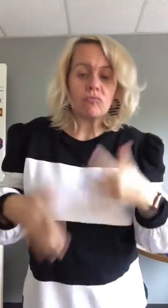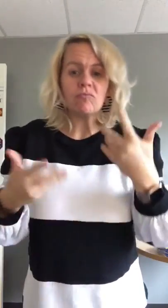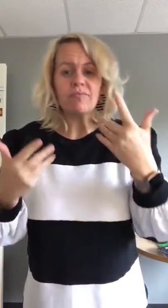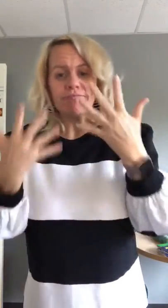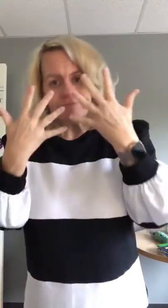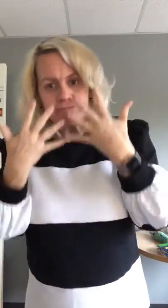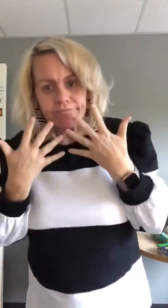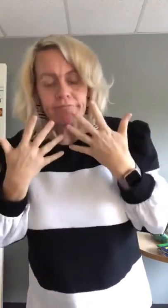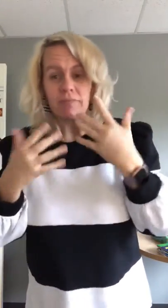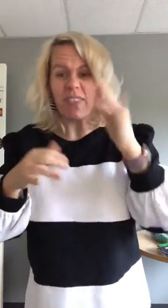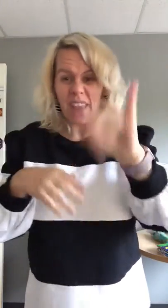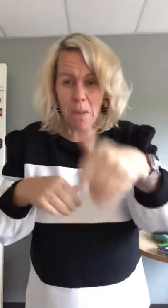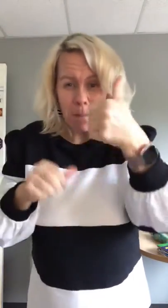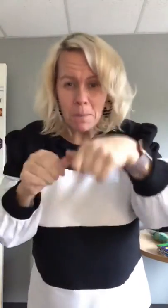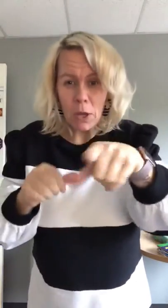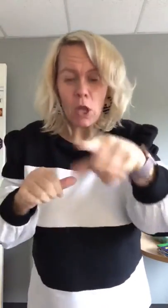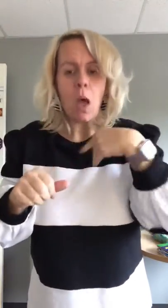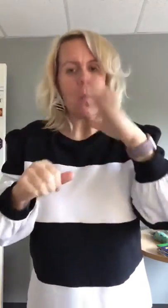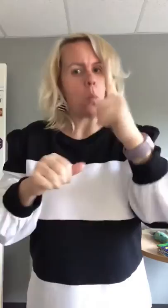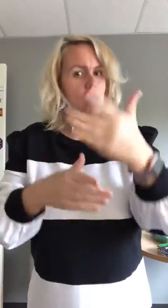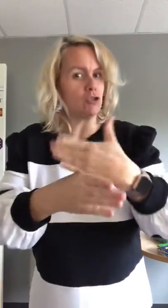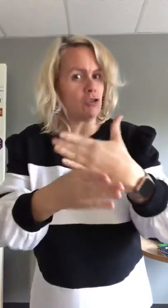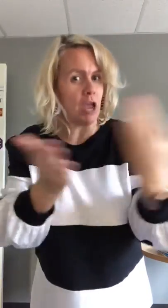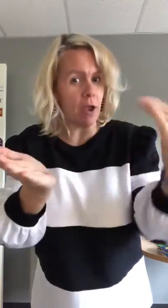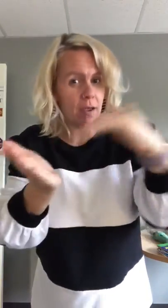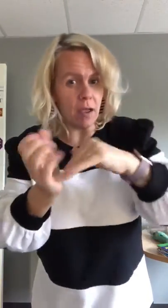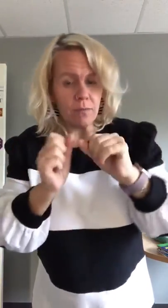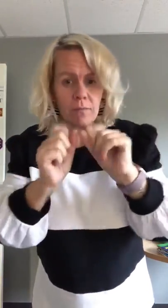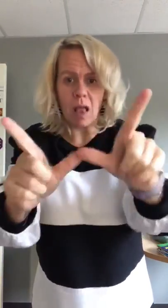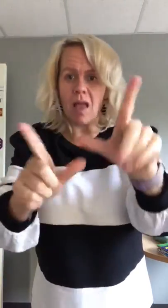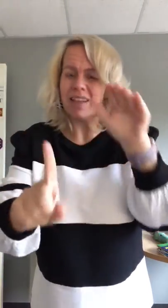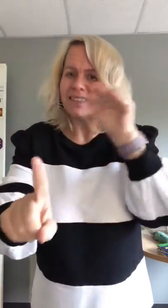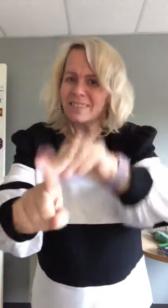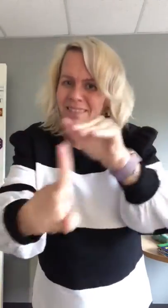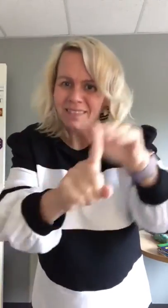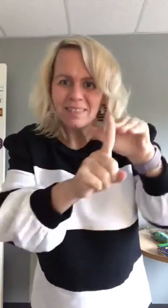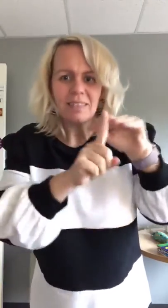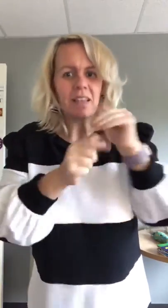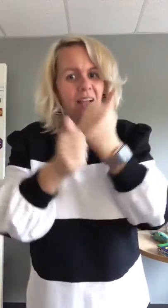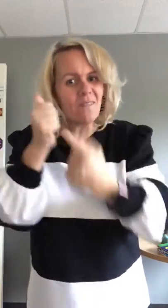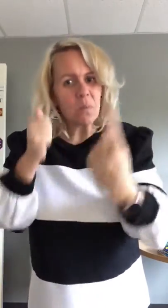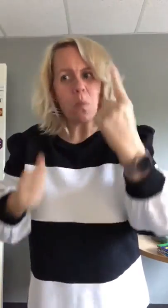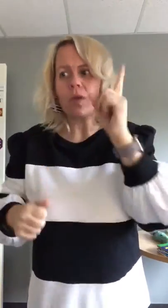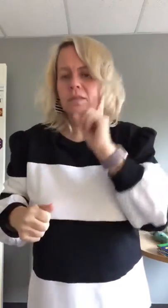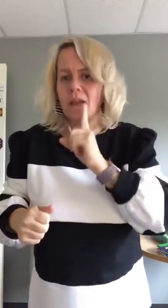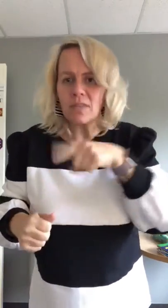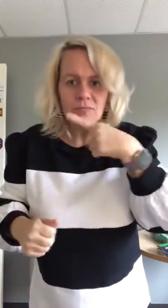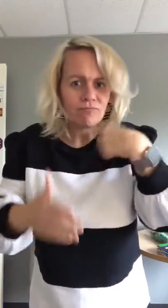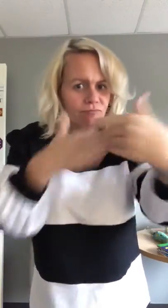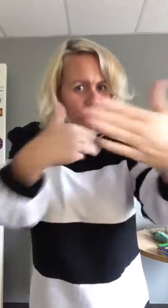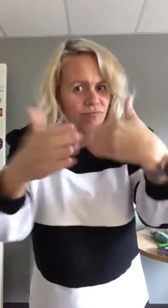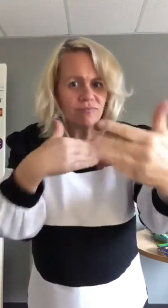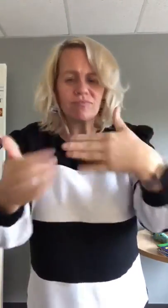I'm sure you have seen it and I'm still sharing it again to remind everyone, including deaf and hearing people.